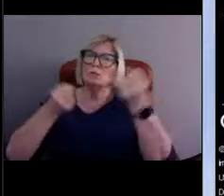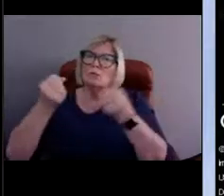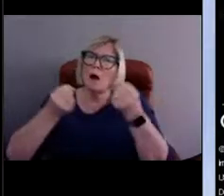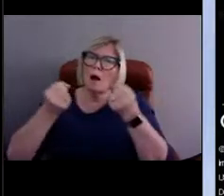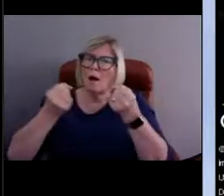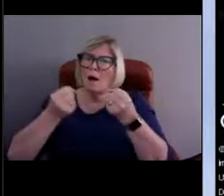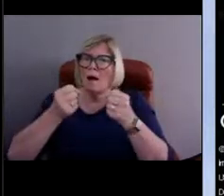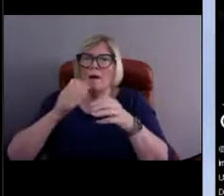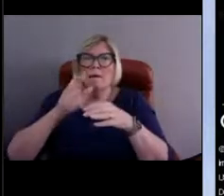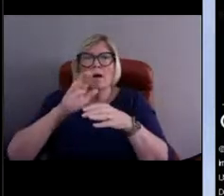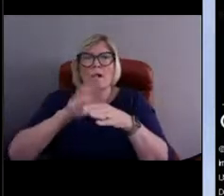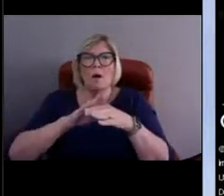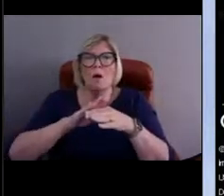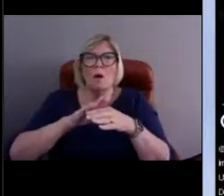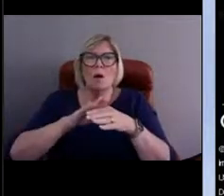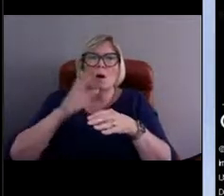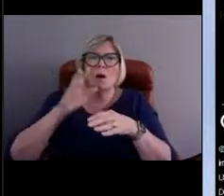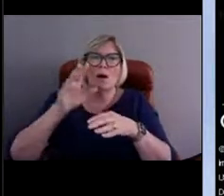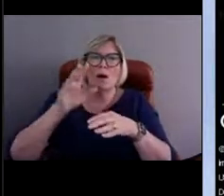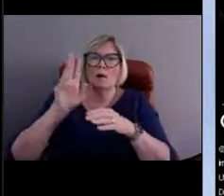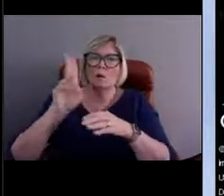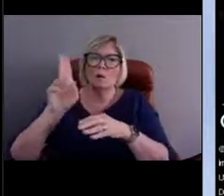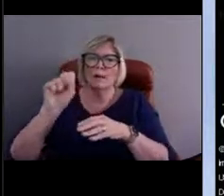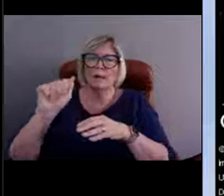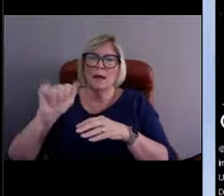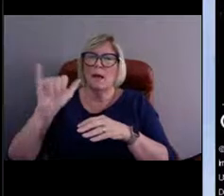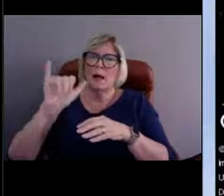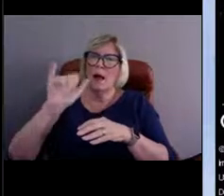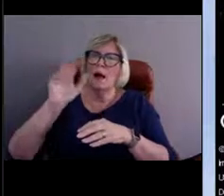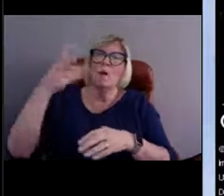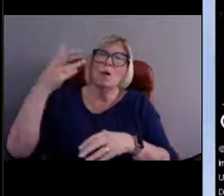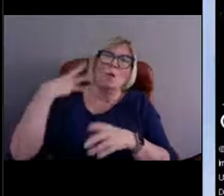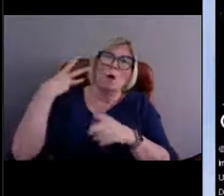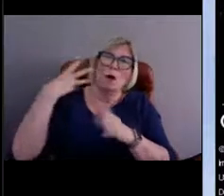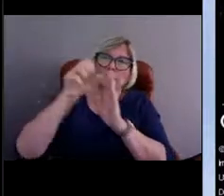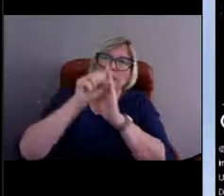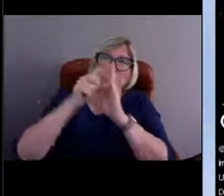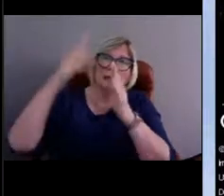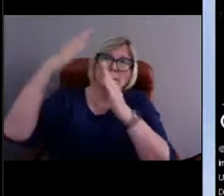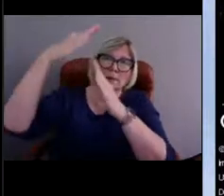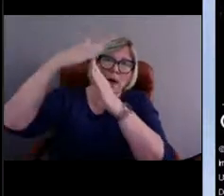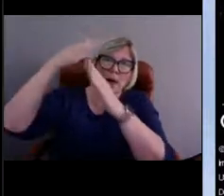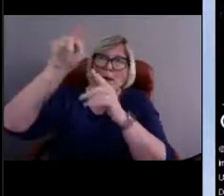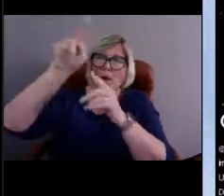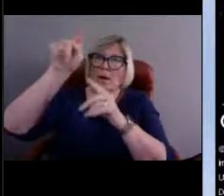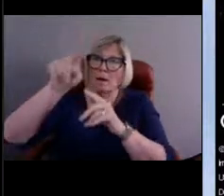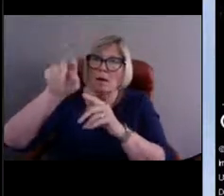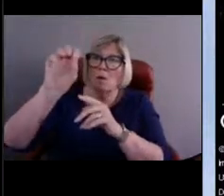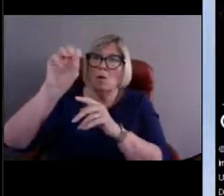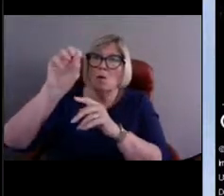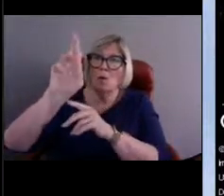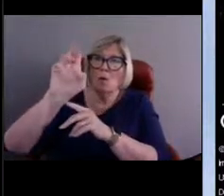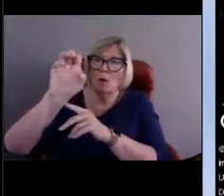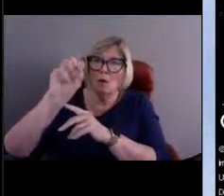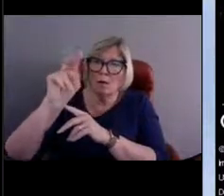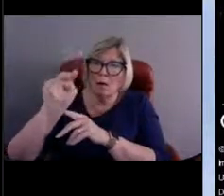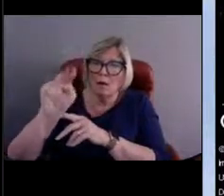like driving from the state of Washington through Oregon all the way to Southern California. That's as much distance as they covered.